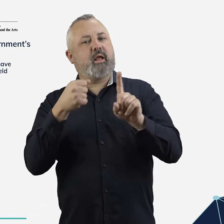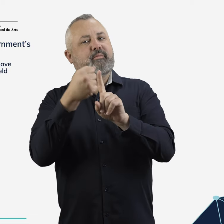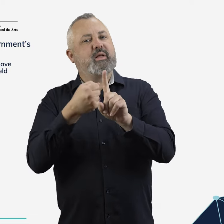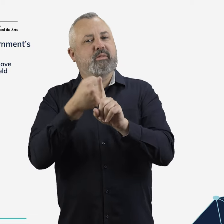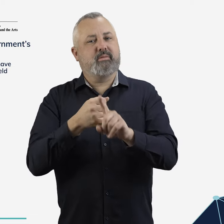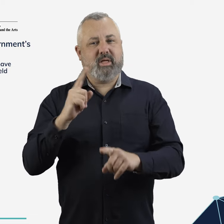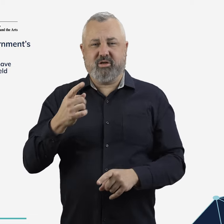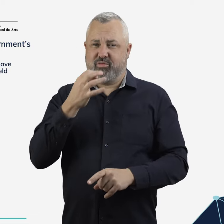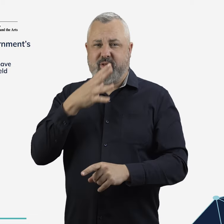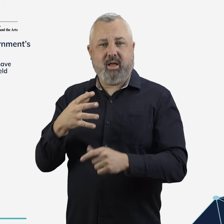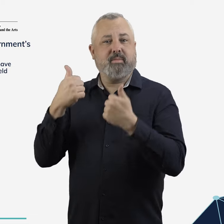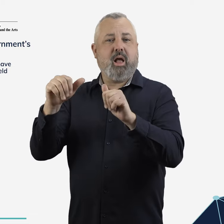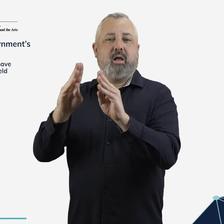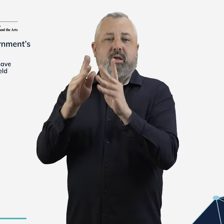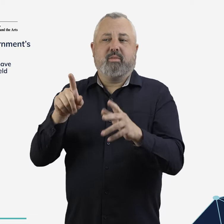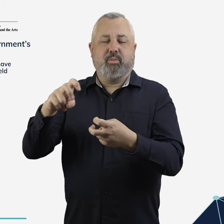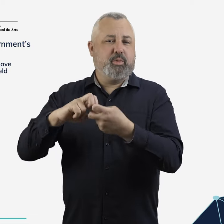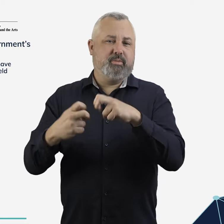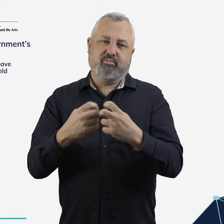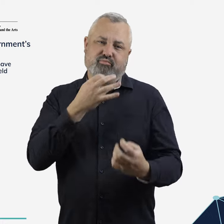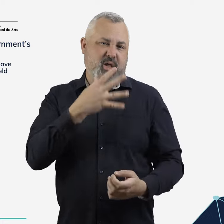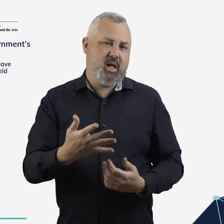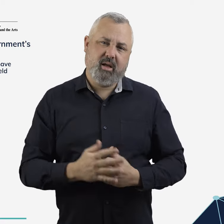Advocate has proven ineffective in supporting customers to resolve complaints.